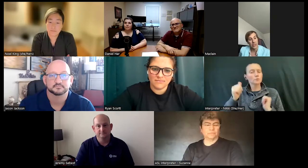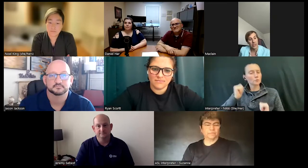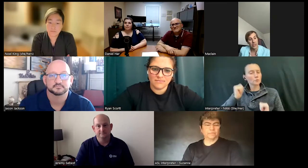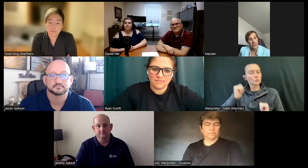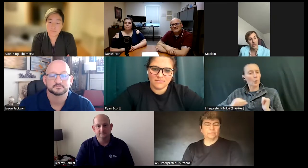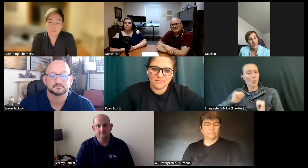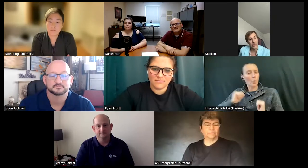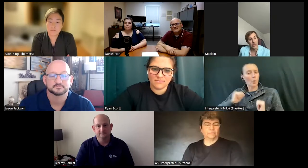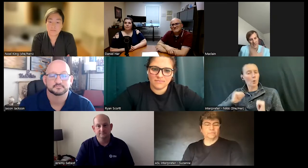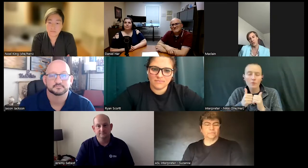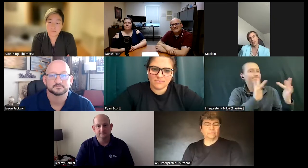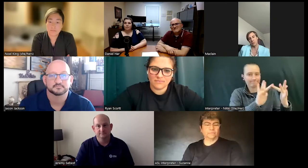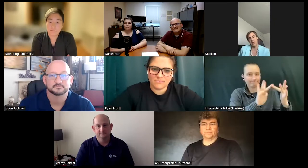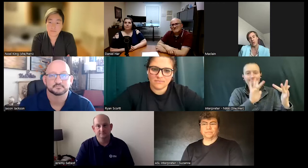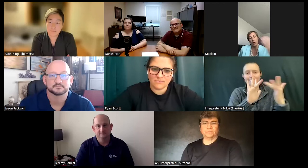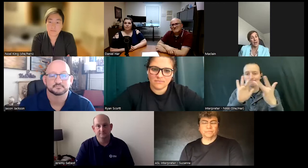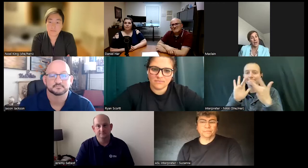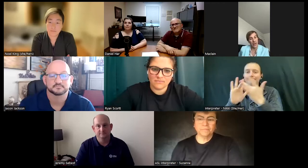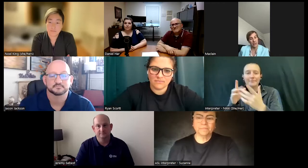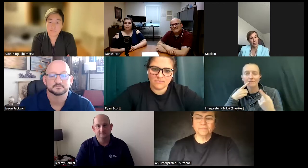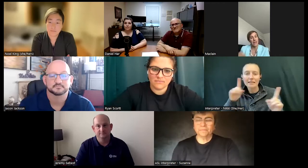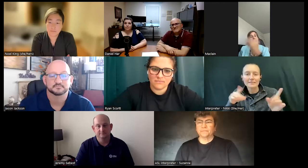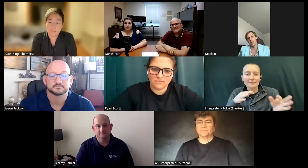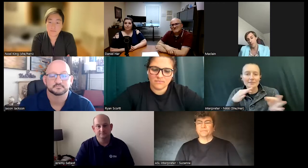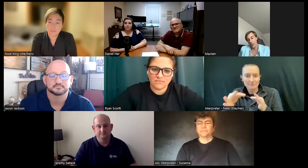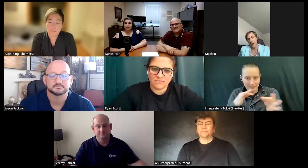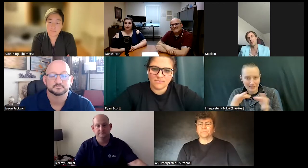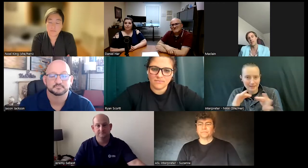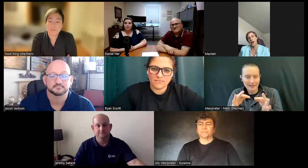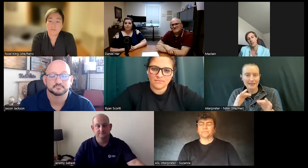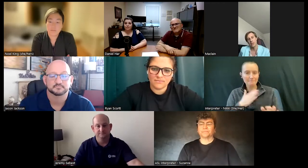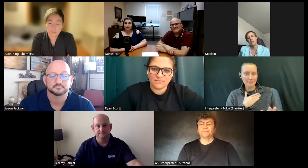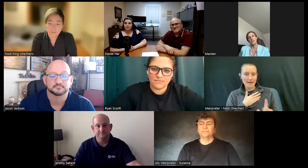effectively explaining what I would like and how I can help the company out in a